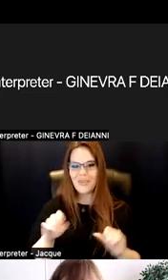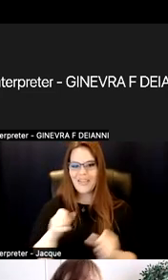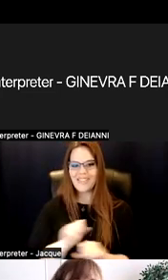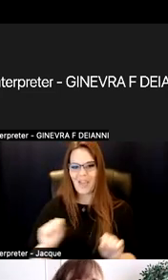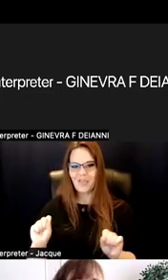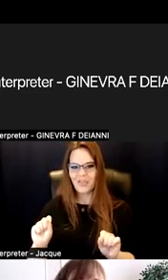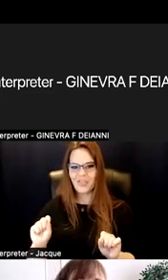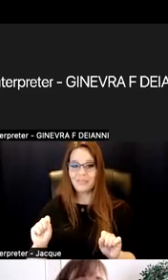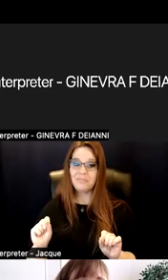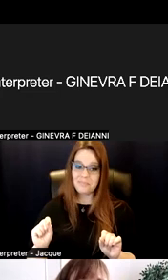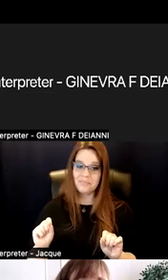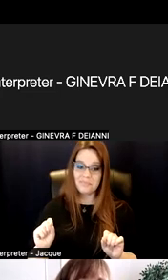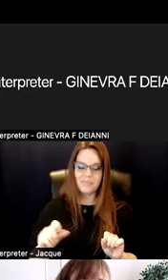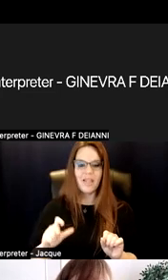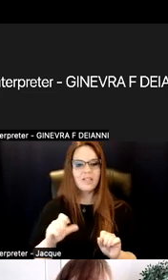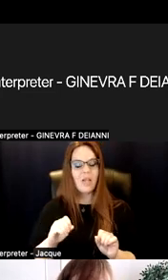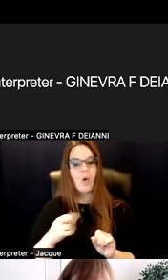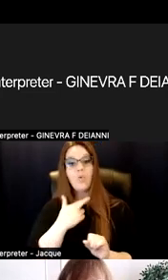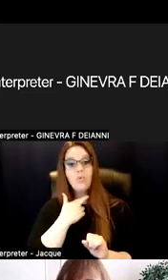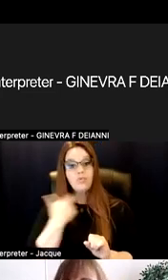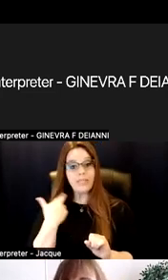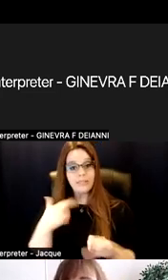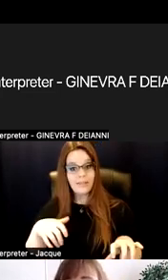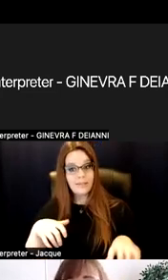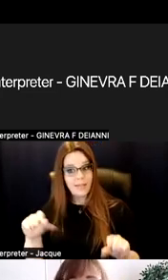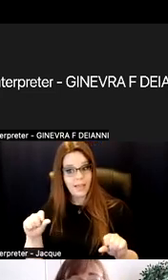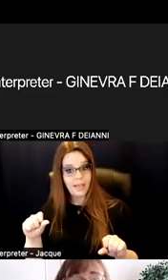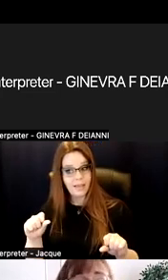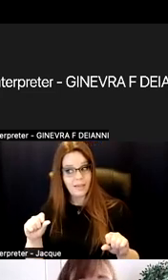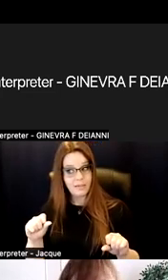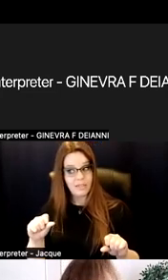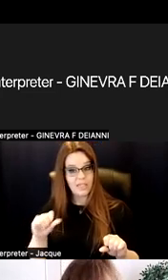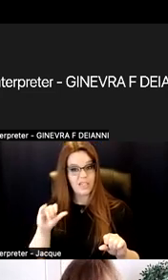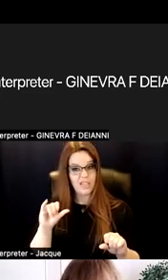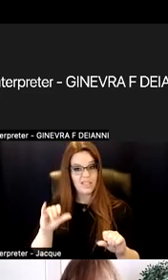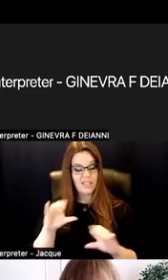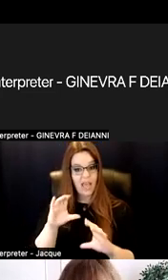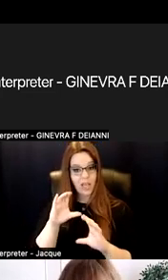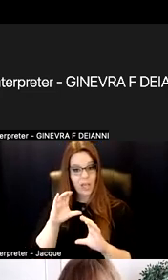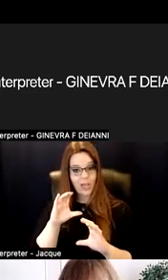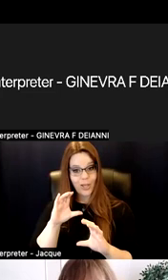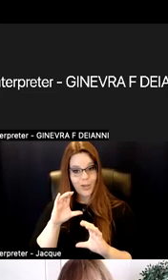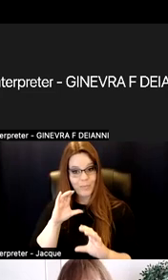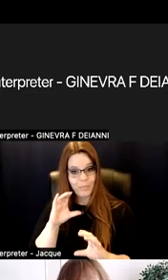So is risk-taking communicated, articulated to students